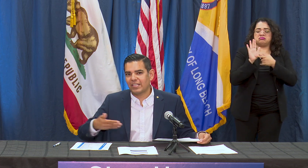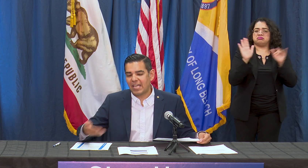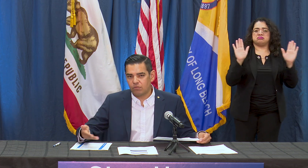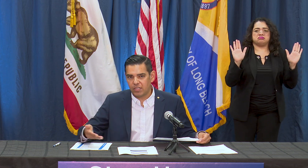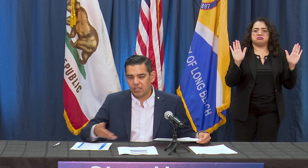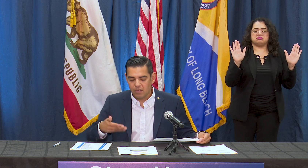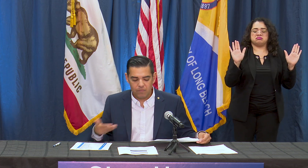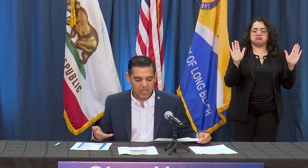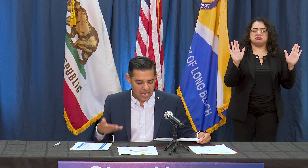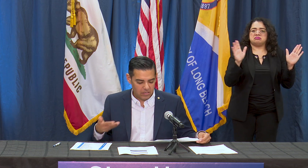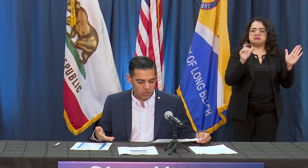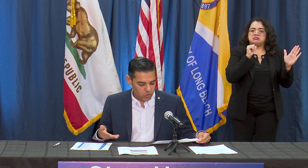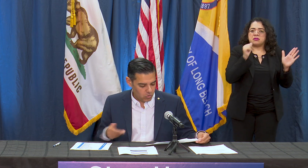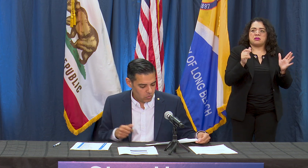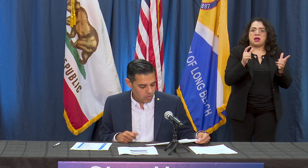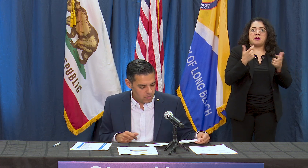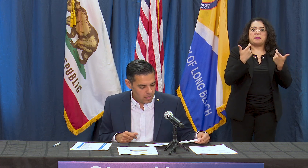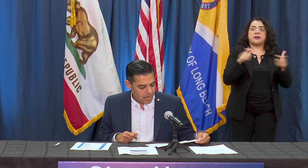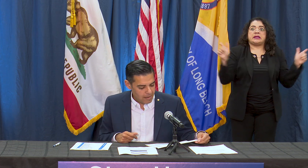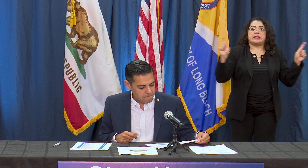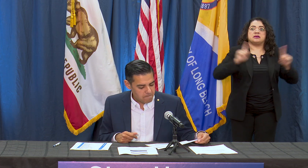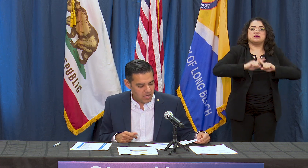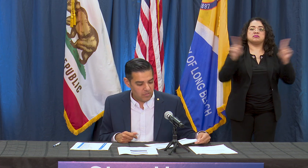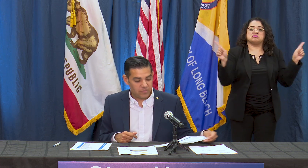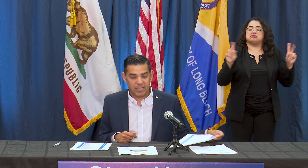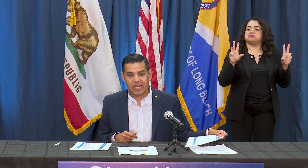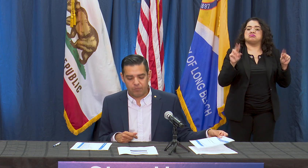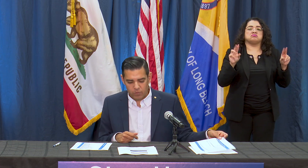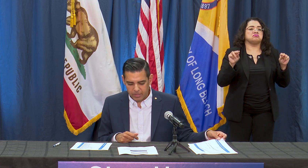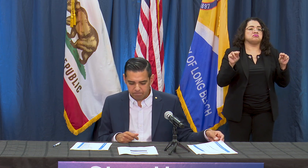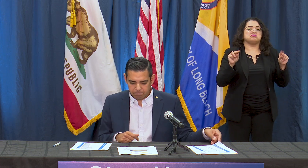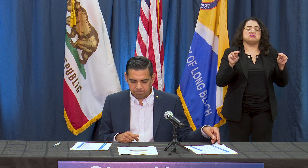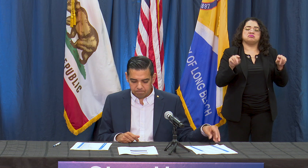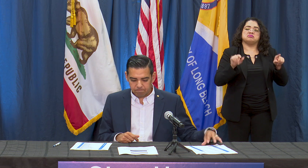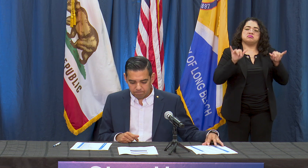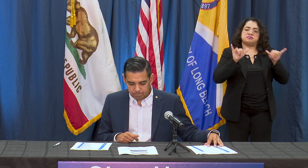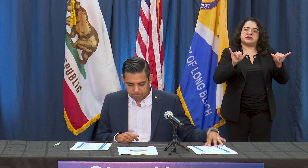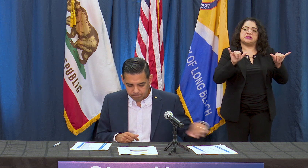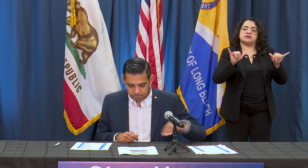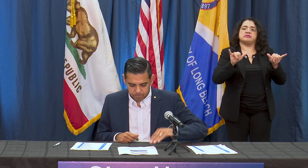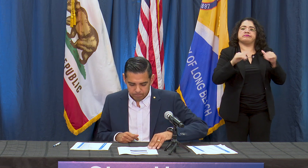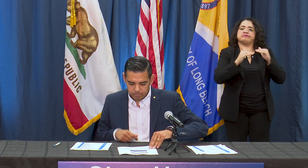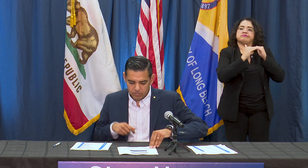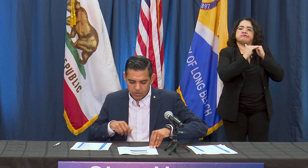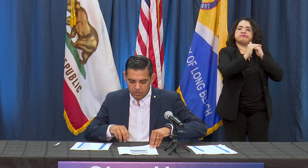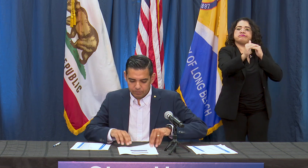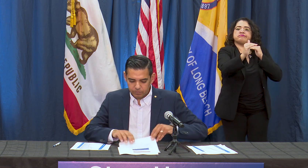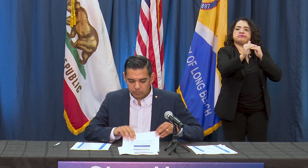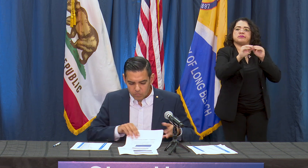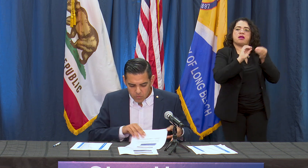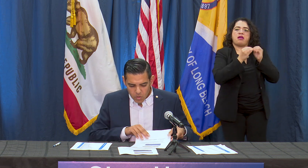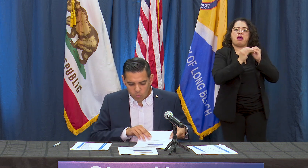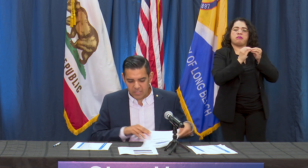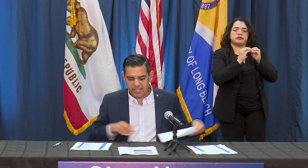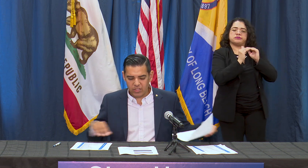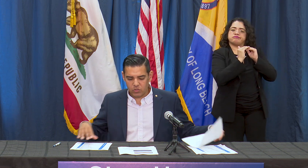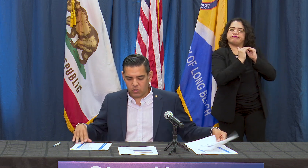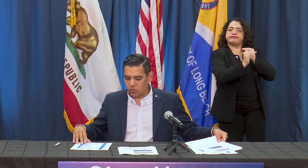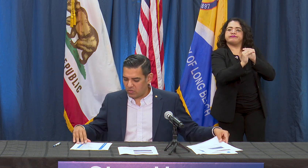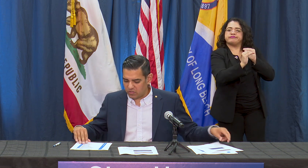the county and to the state of California. I want to take you to this